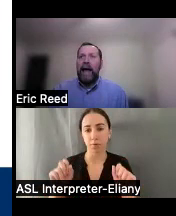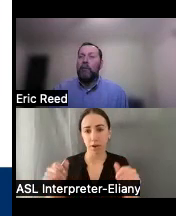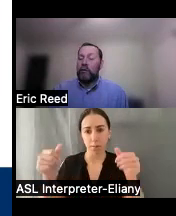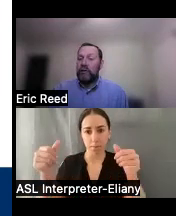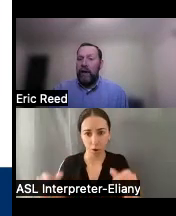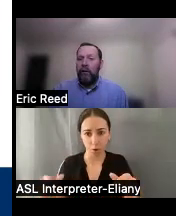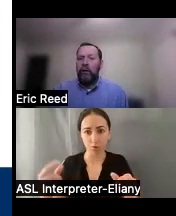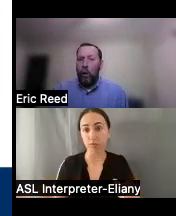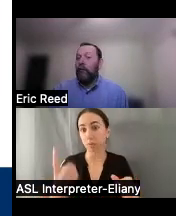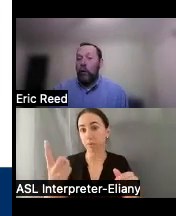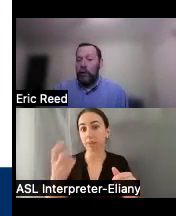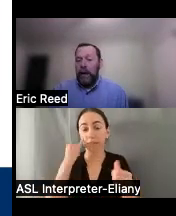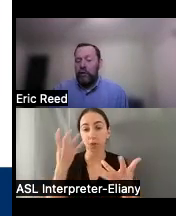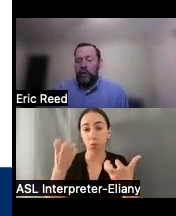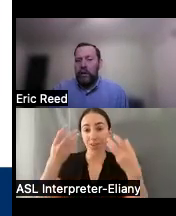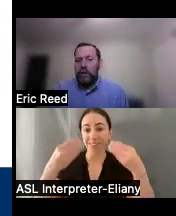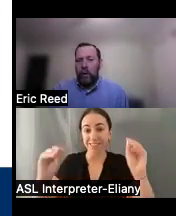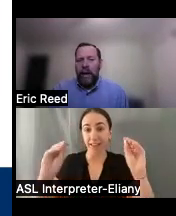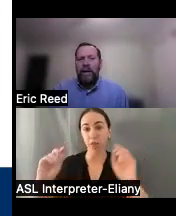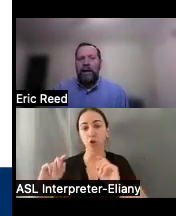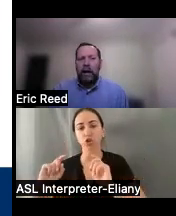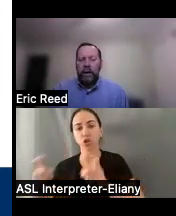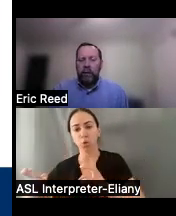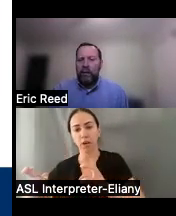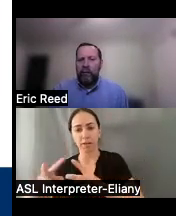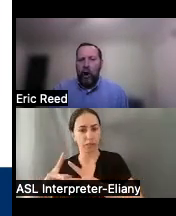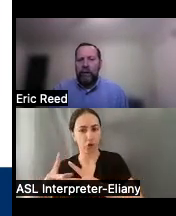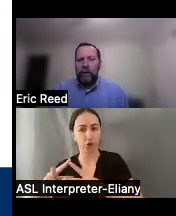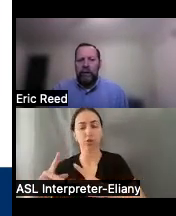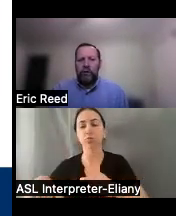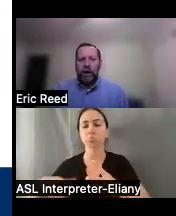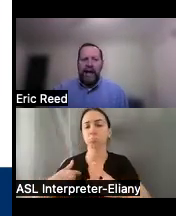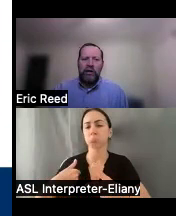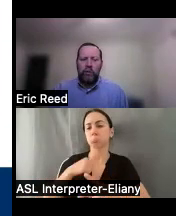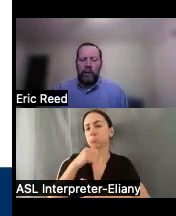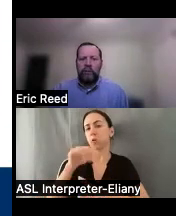item for sale or for donation either way we don't get involved in the transaction we don't